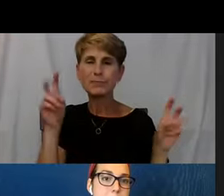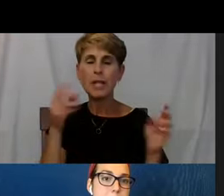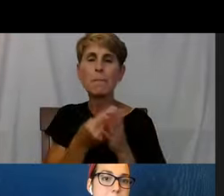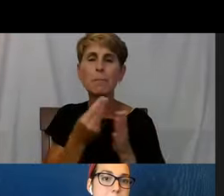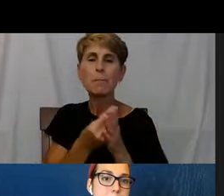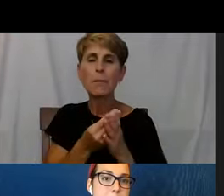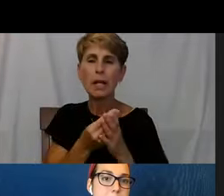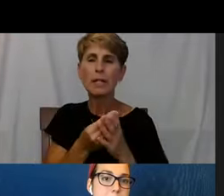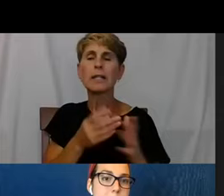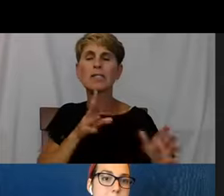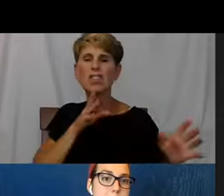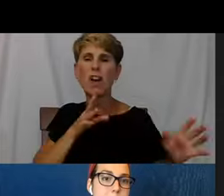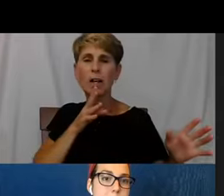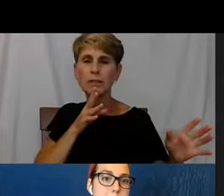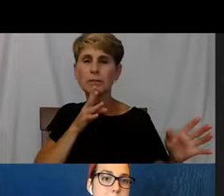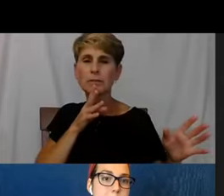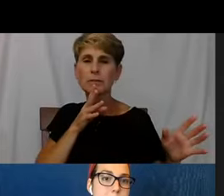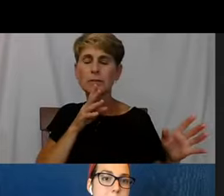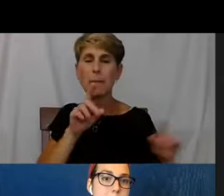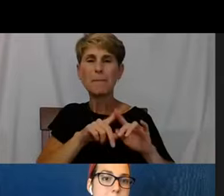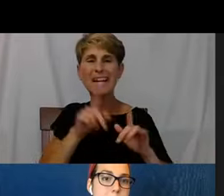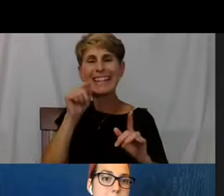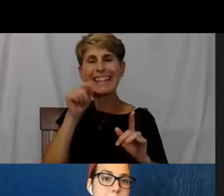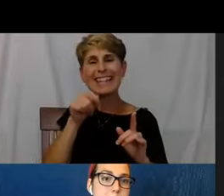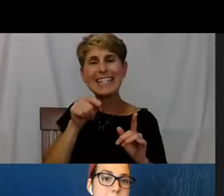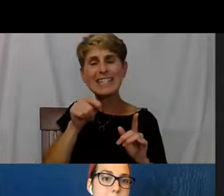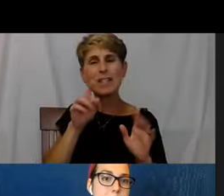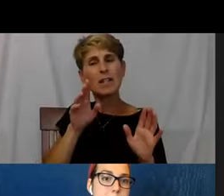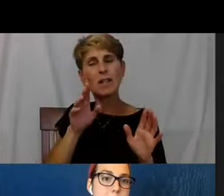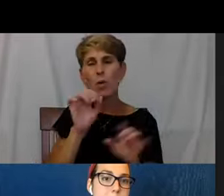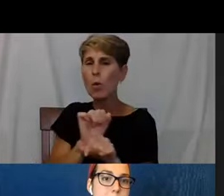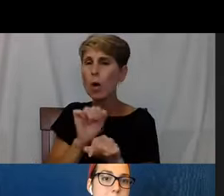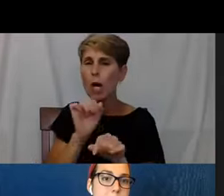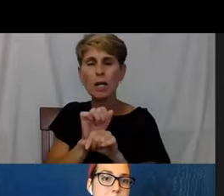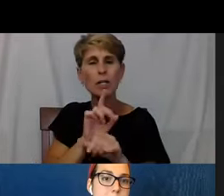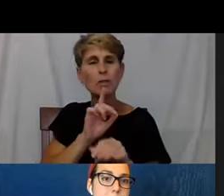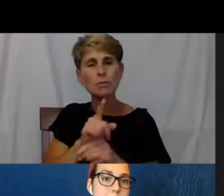is not only economical but it's socially viable